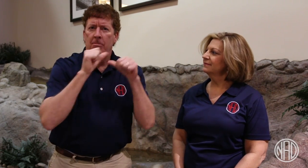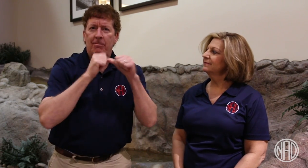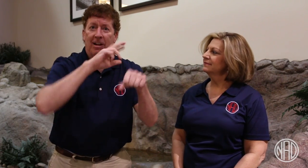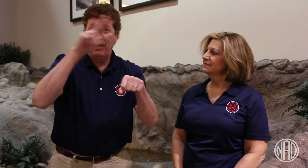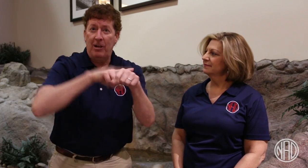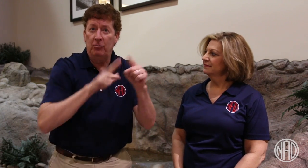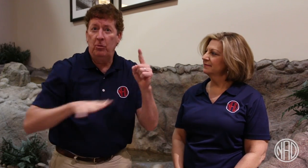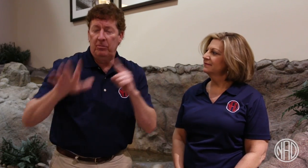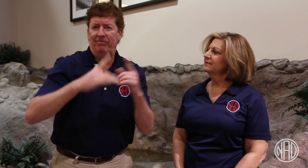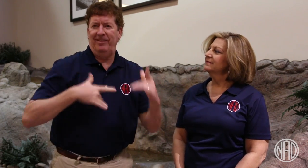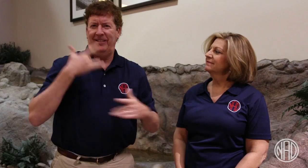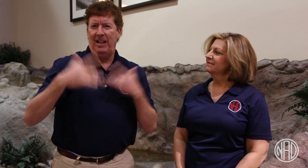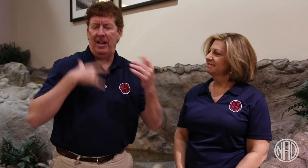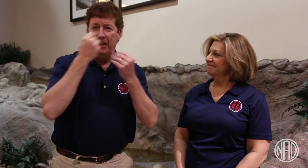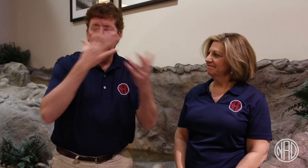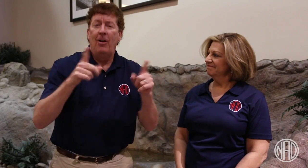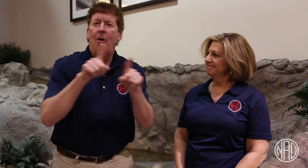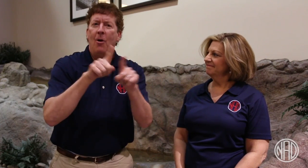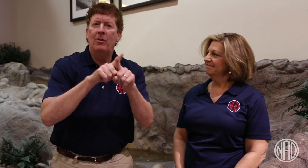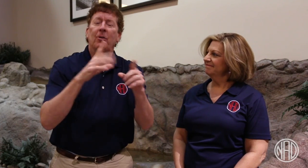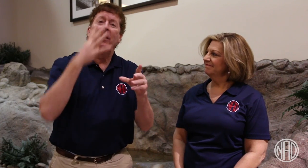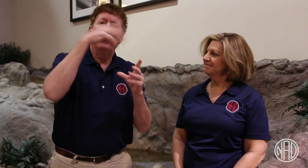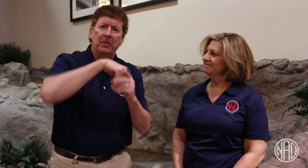We're excited about their progress.